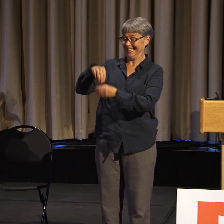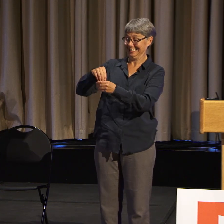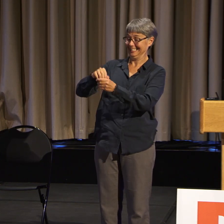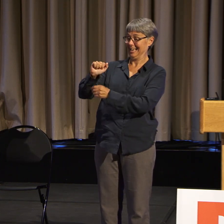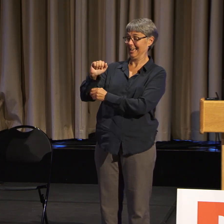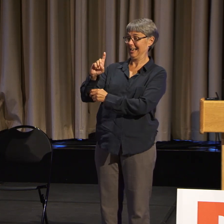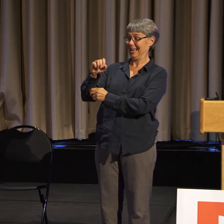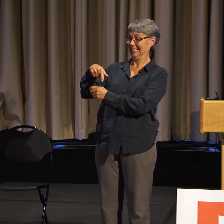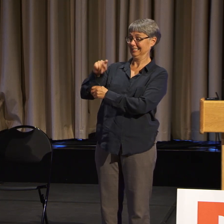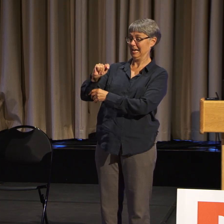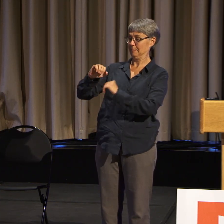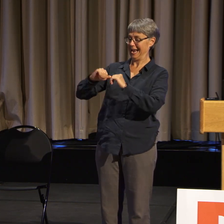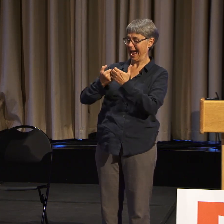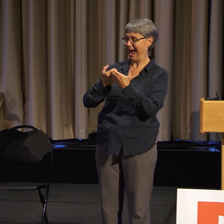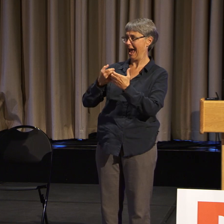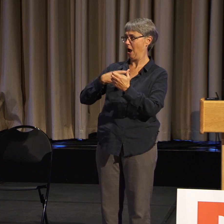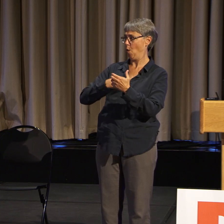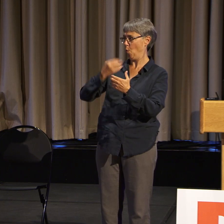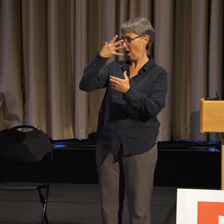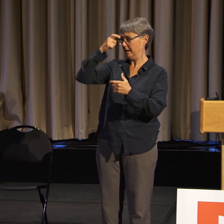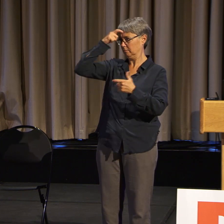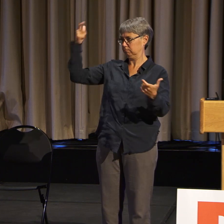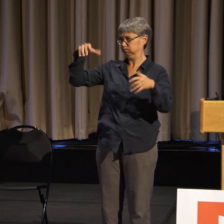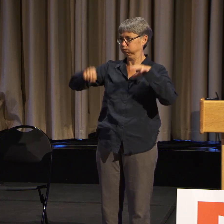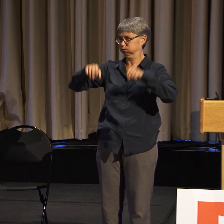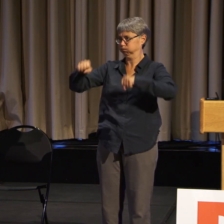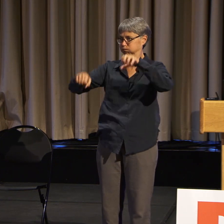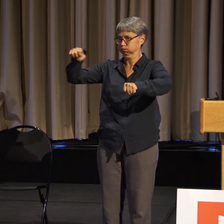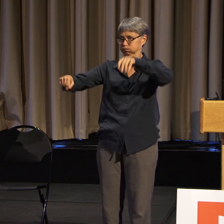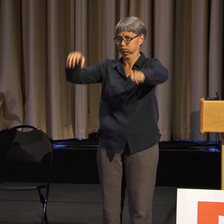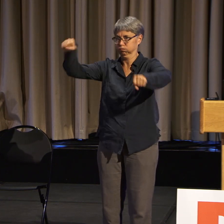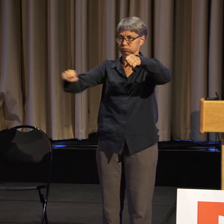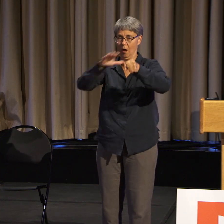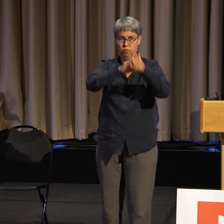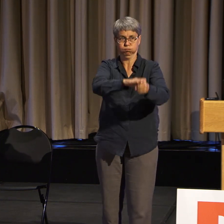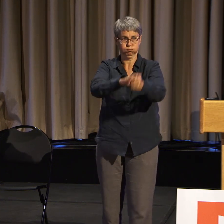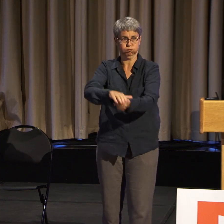We're going to look at the biases that goes on